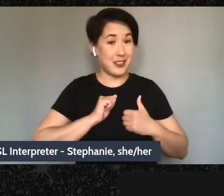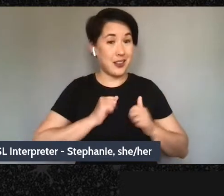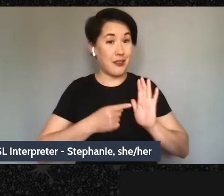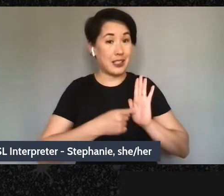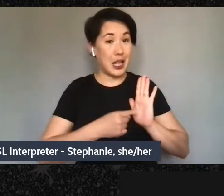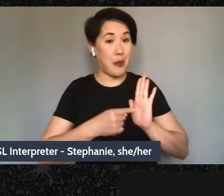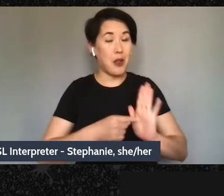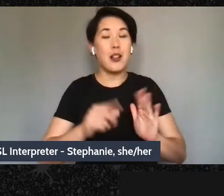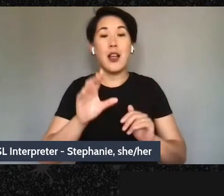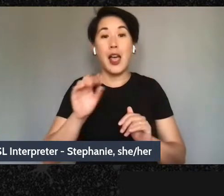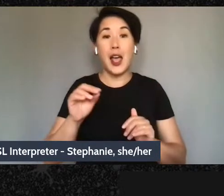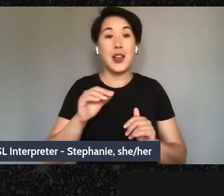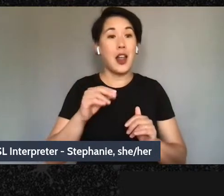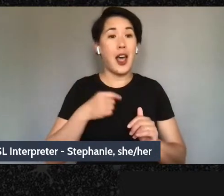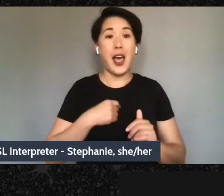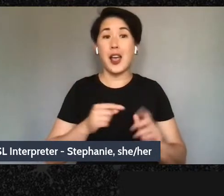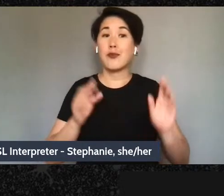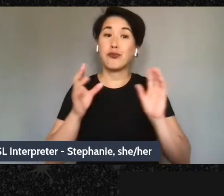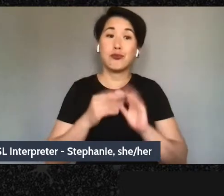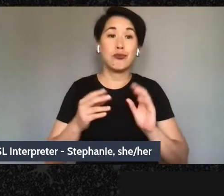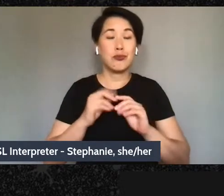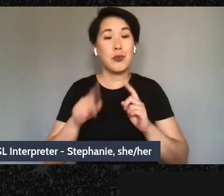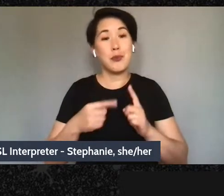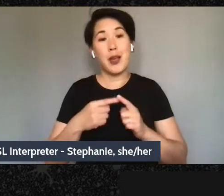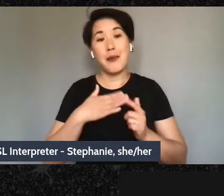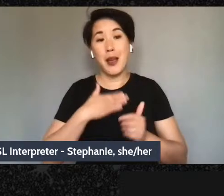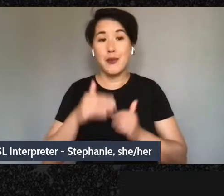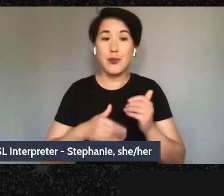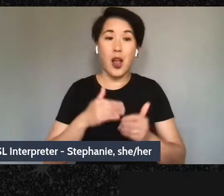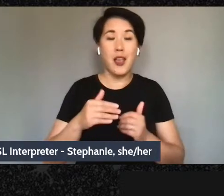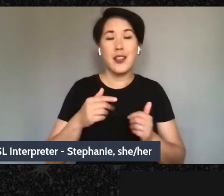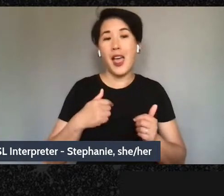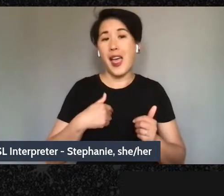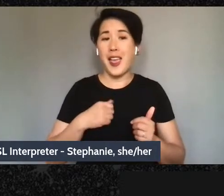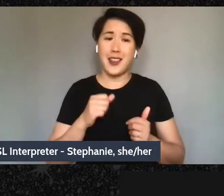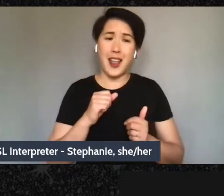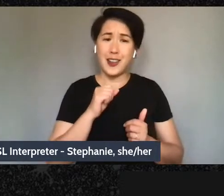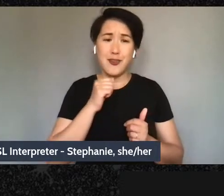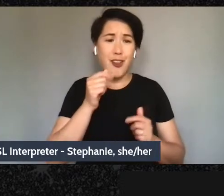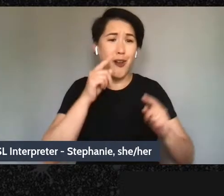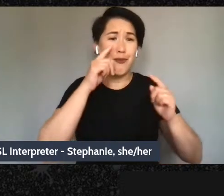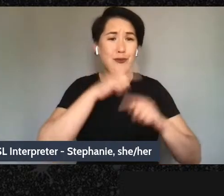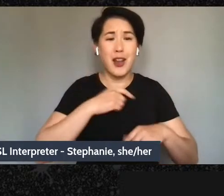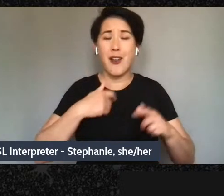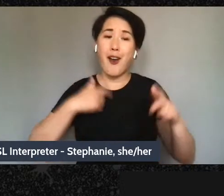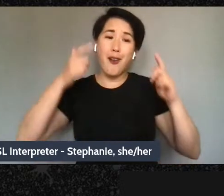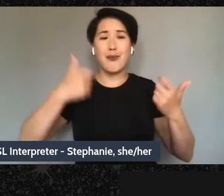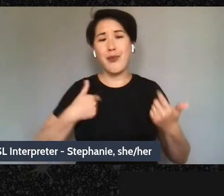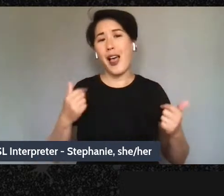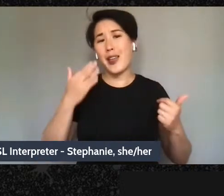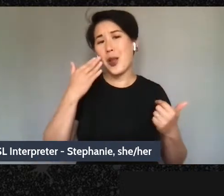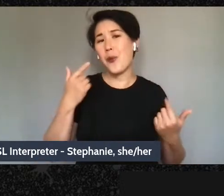and not trying to like put on errors that i got my my stuff together on every given day you know um